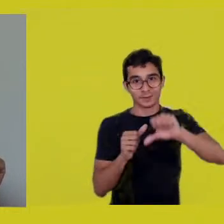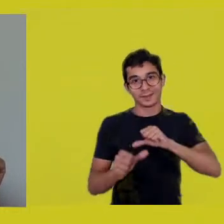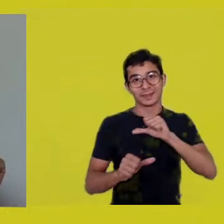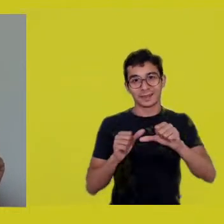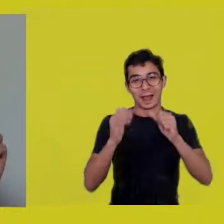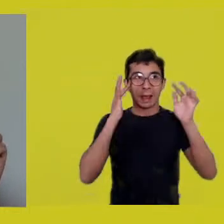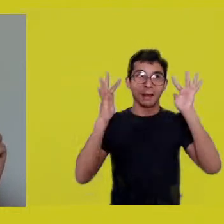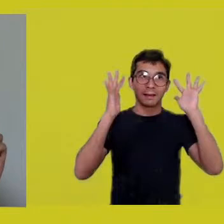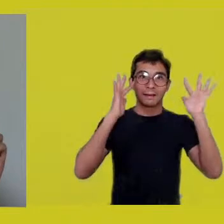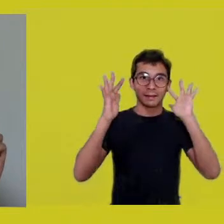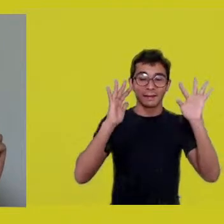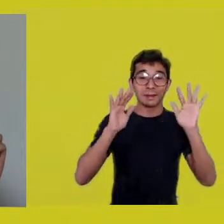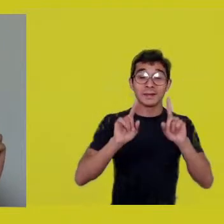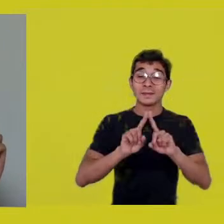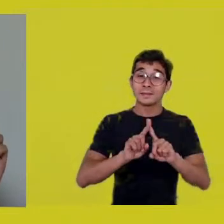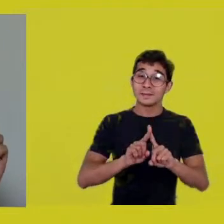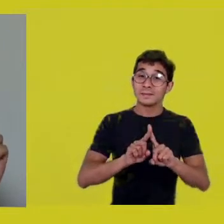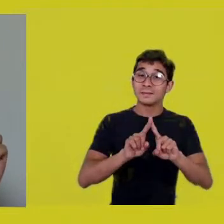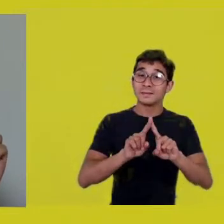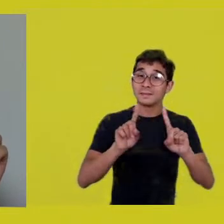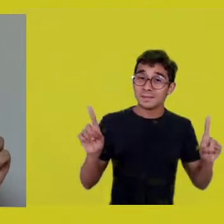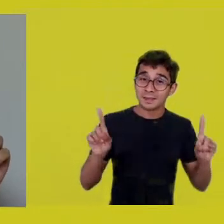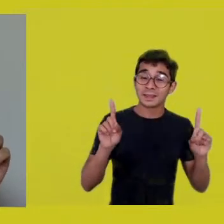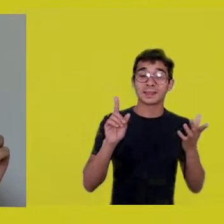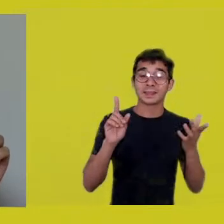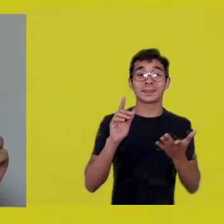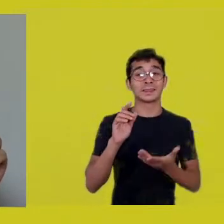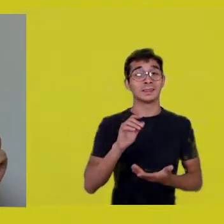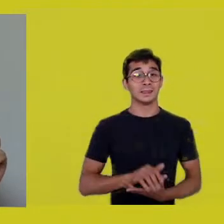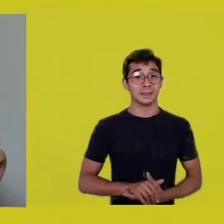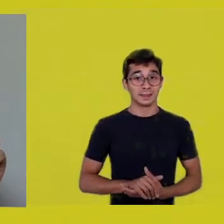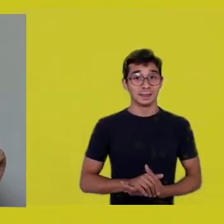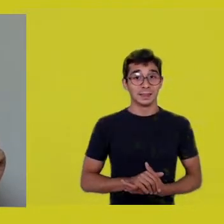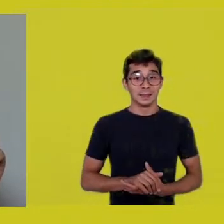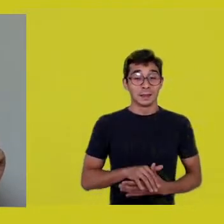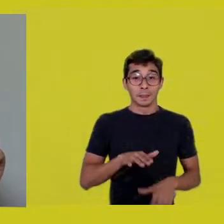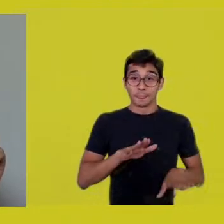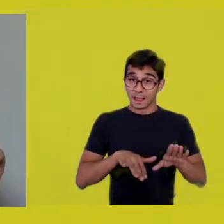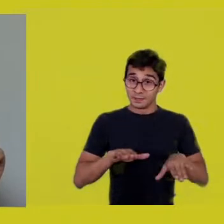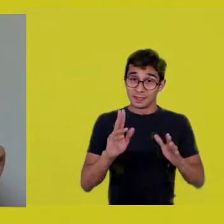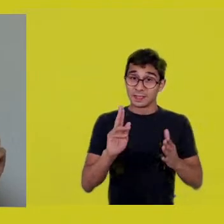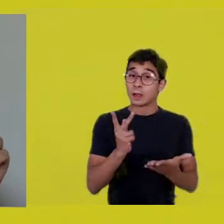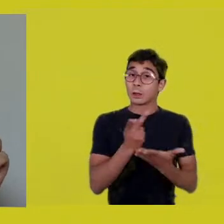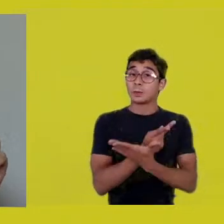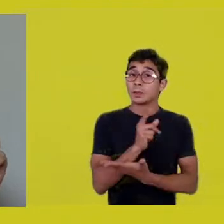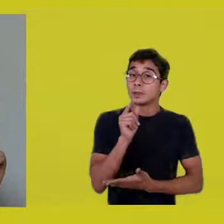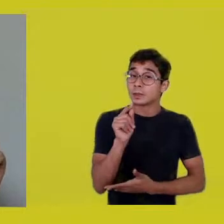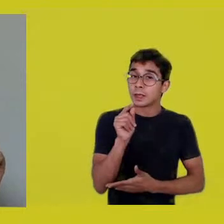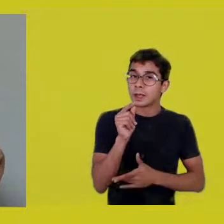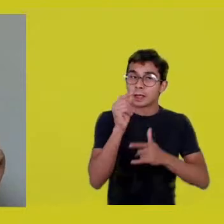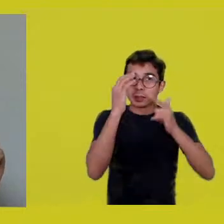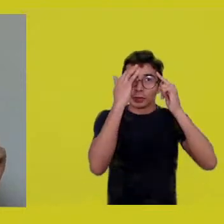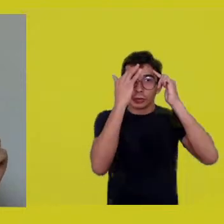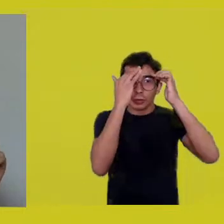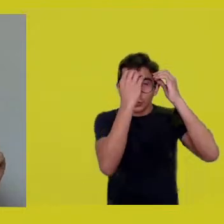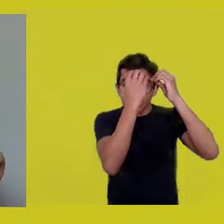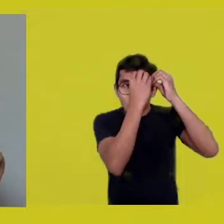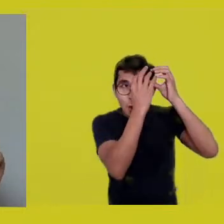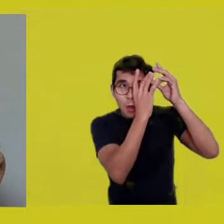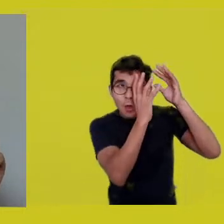but definitely, in some sense, dreaming is training for life.